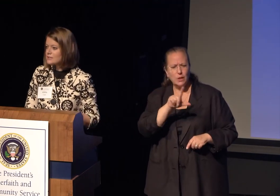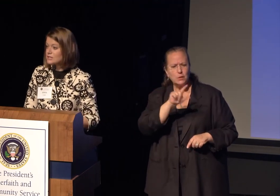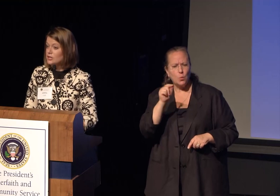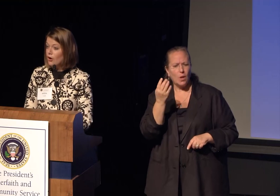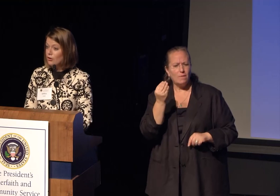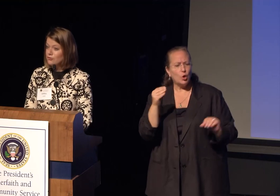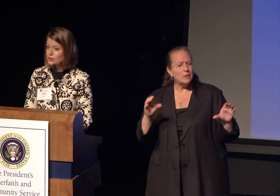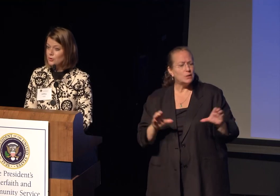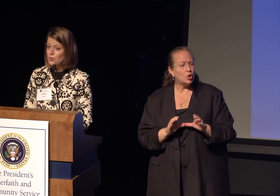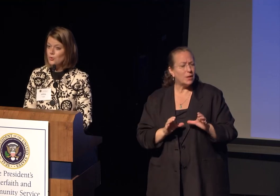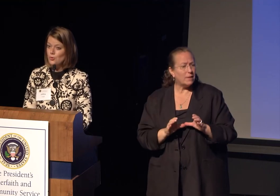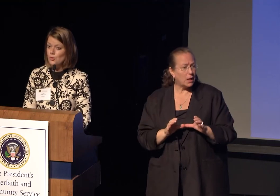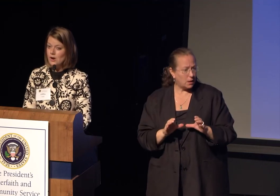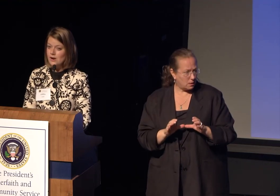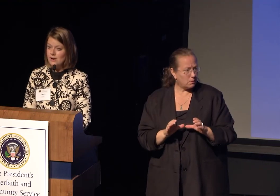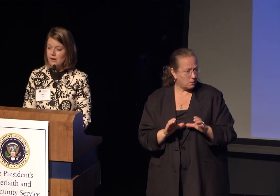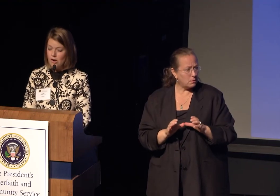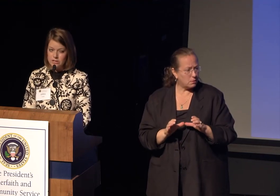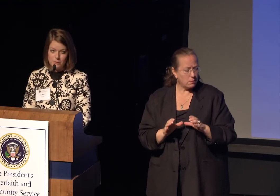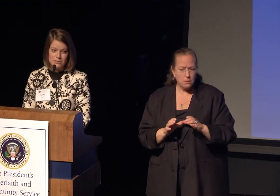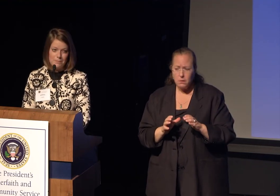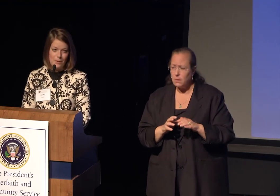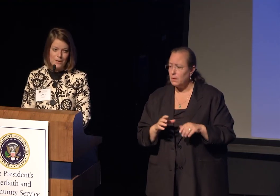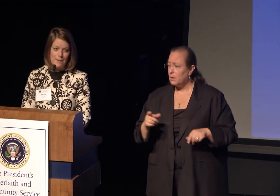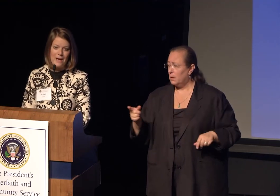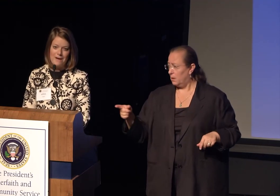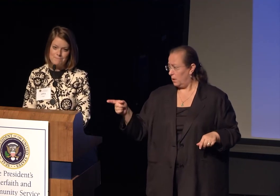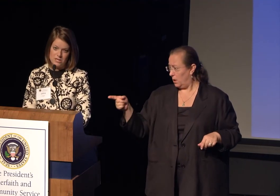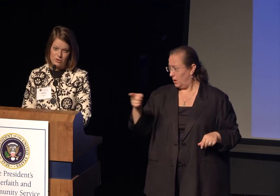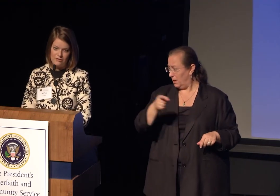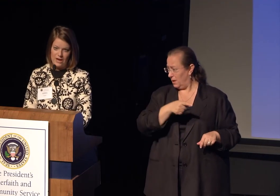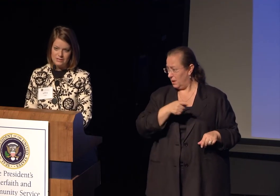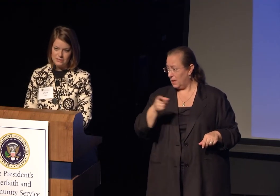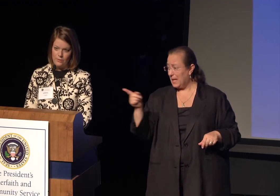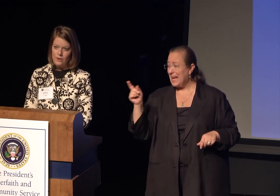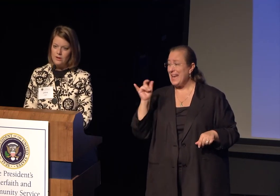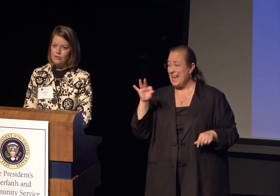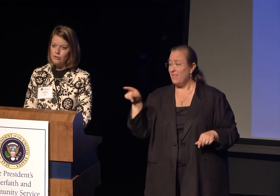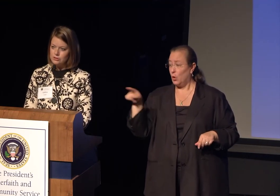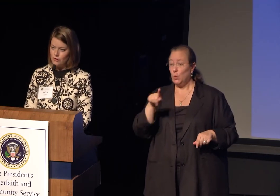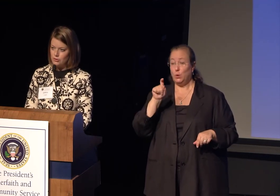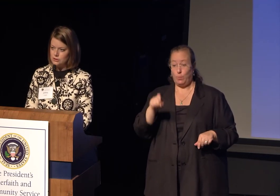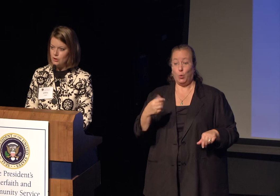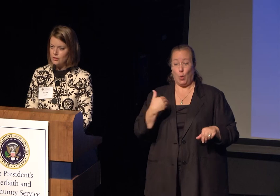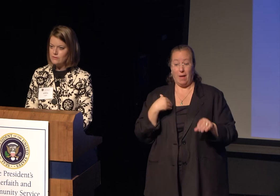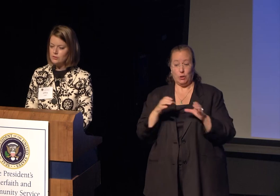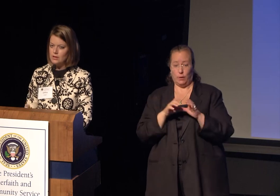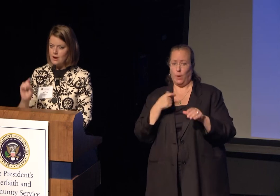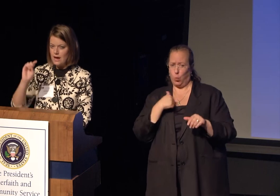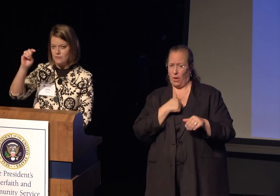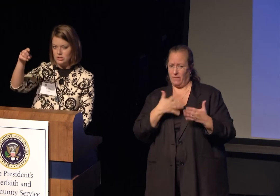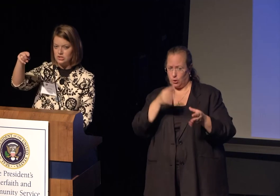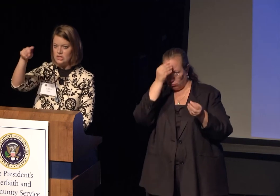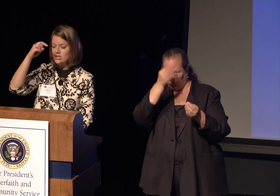asking about the 2013 and 2014 certificates. All of you who are supposed to pick one up have been notified. So most folks know those are at registration,